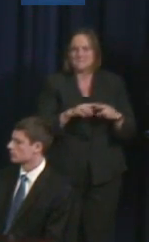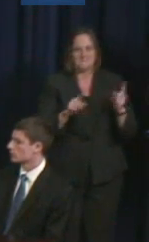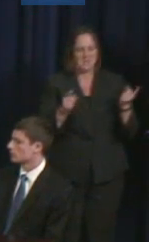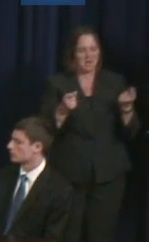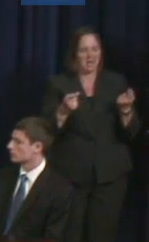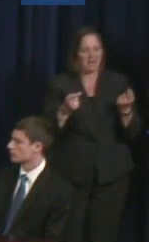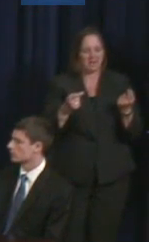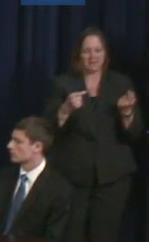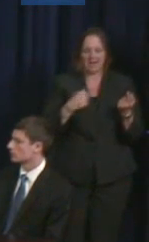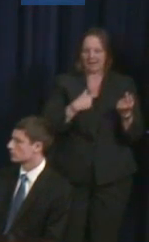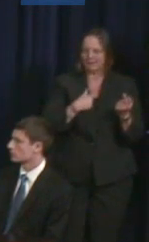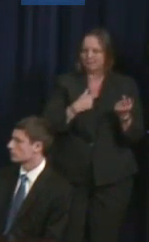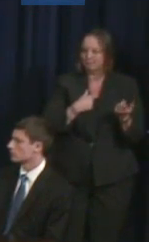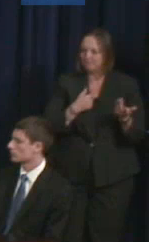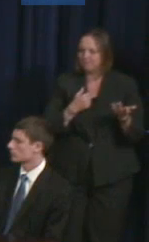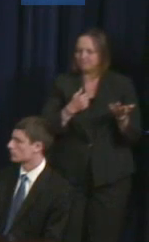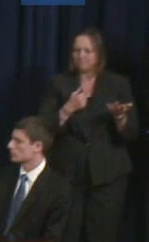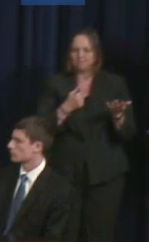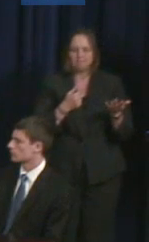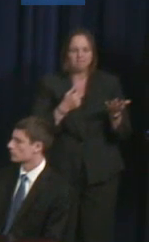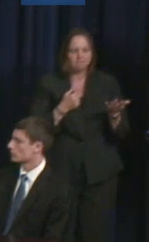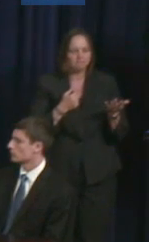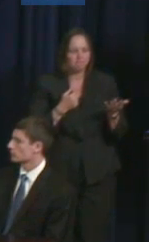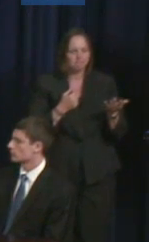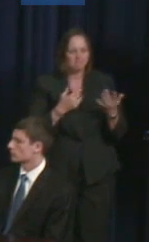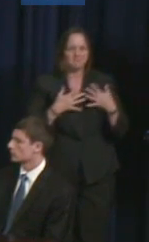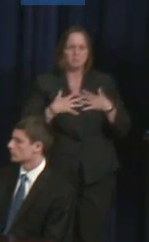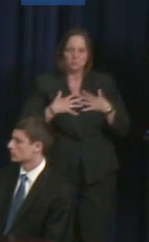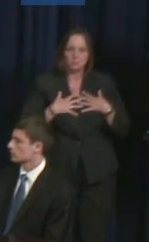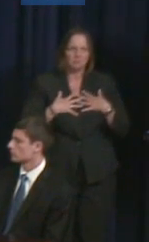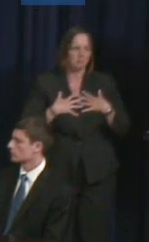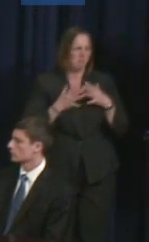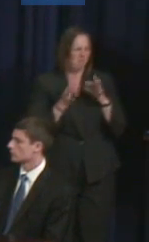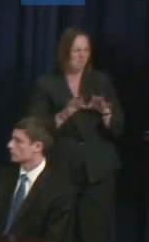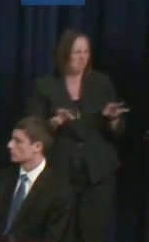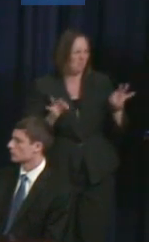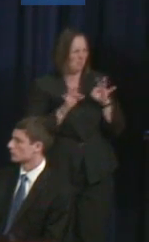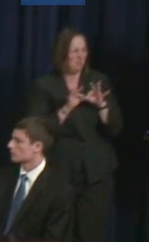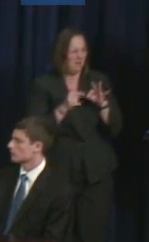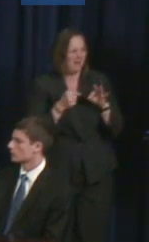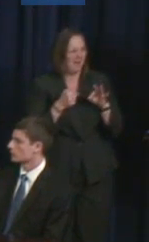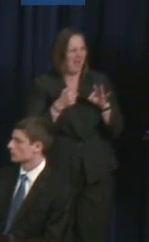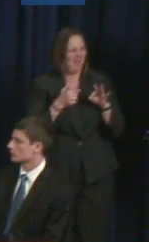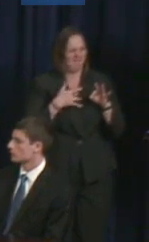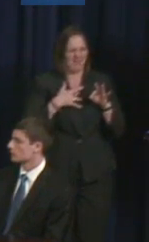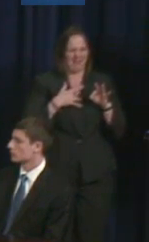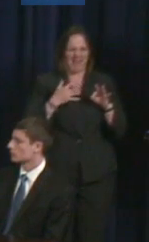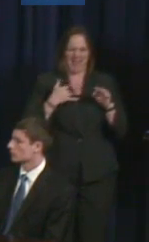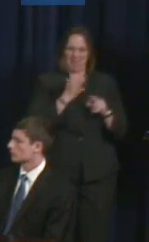important thing to me to, you know, put forth the work that we're doing here now.